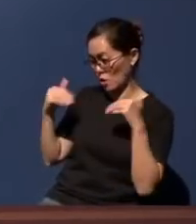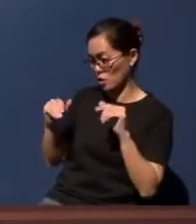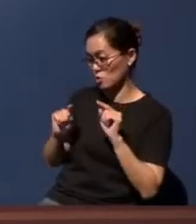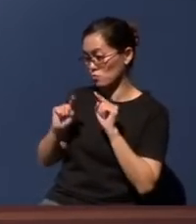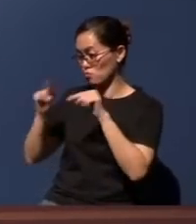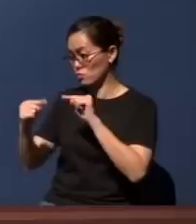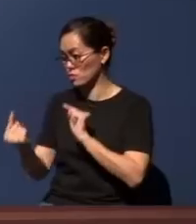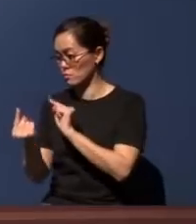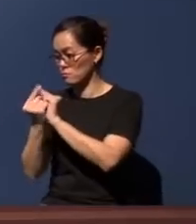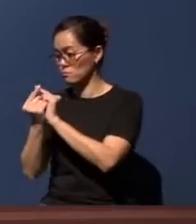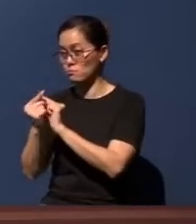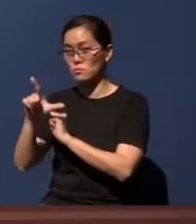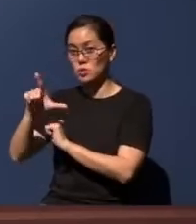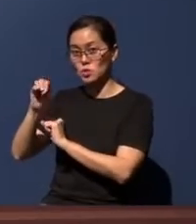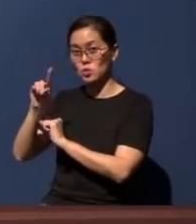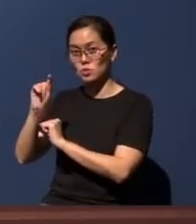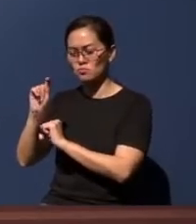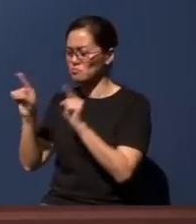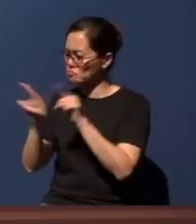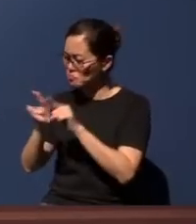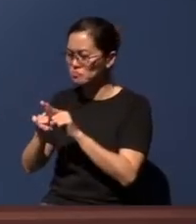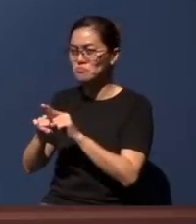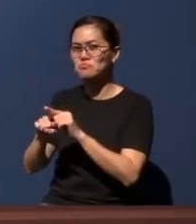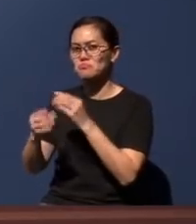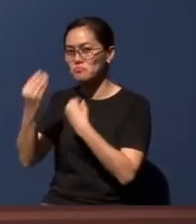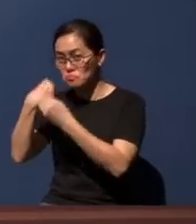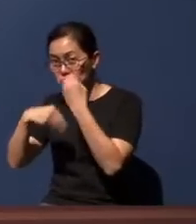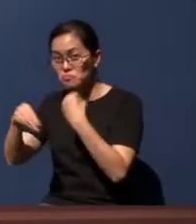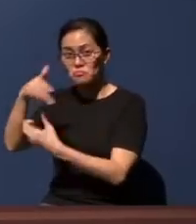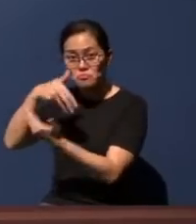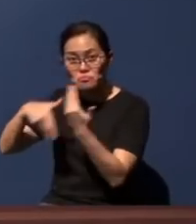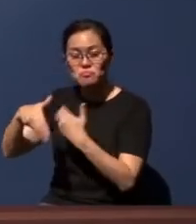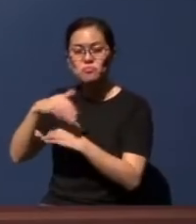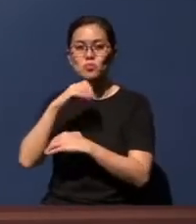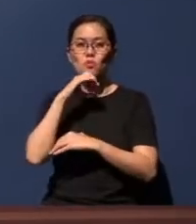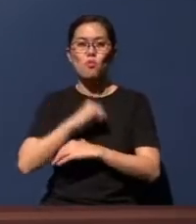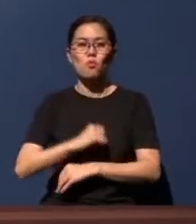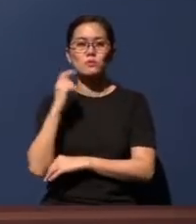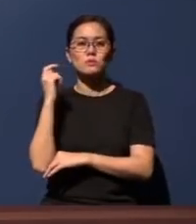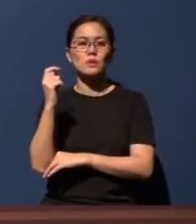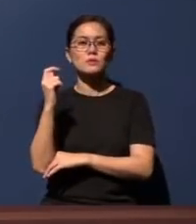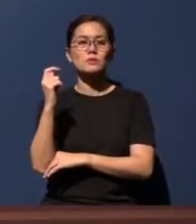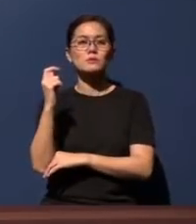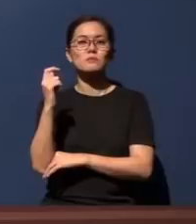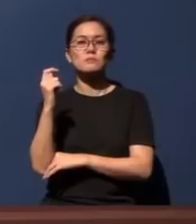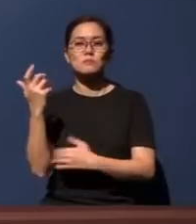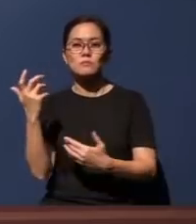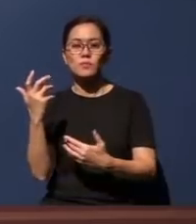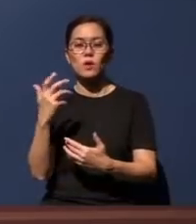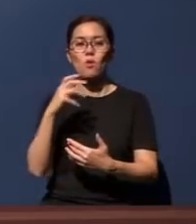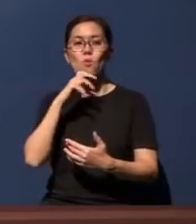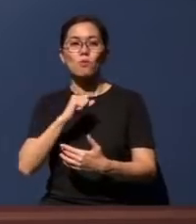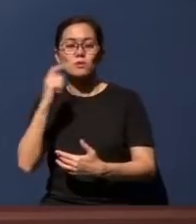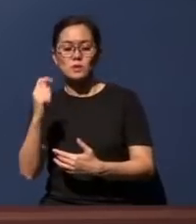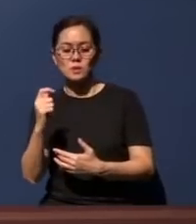they also communed around food. And when in the Old Testament, (God) comes and bring the people out of Egypt,